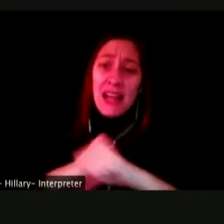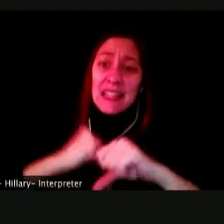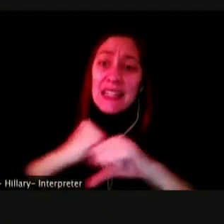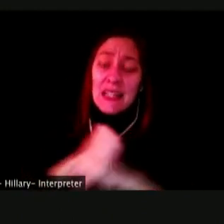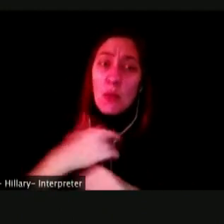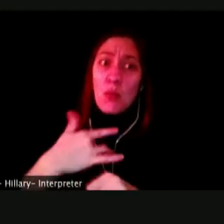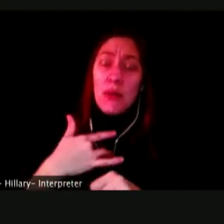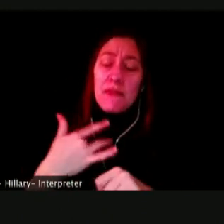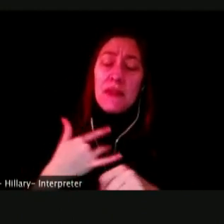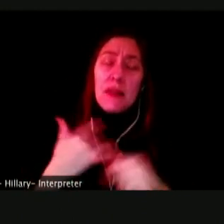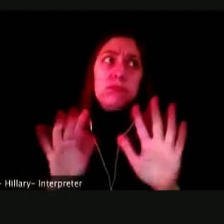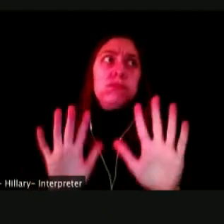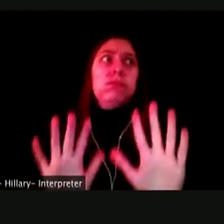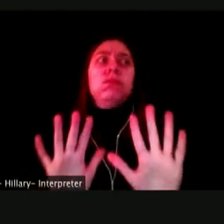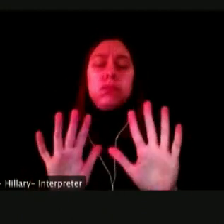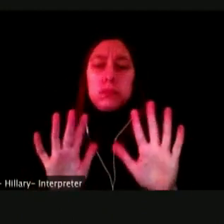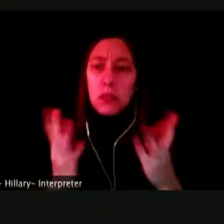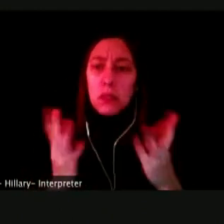THESE ARE EXTREMELY PROFITABLE DEVICES.